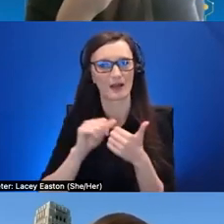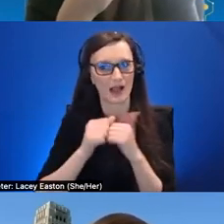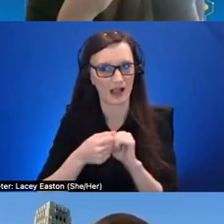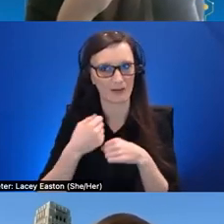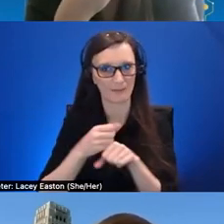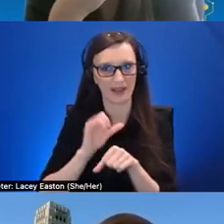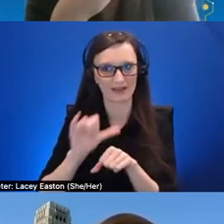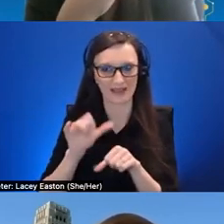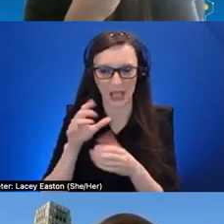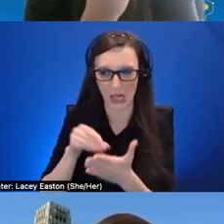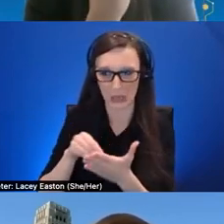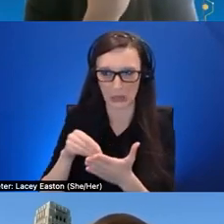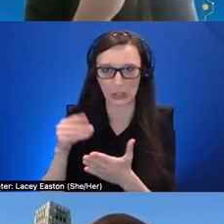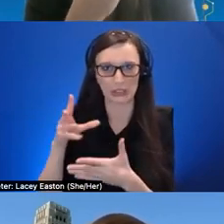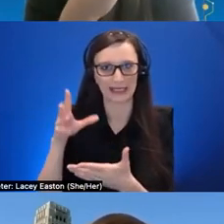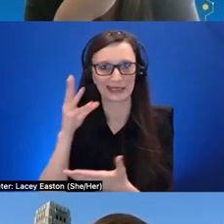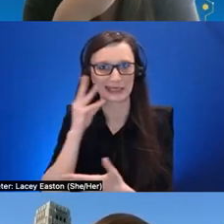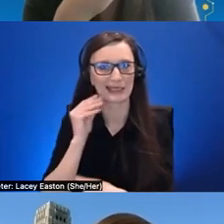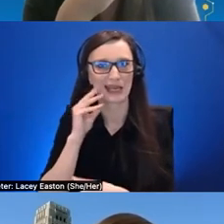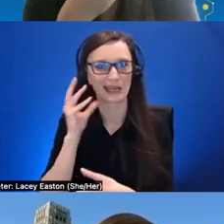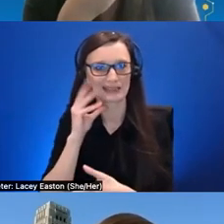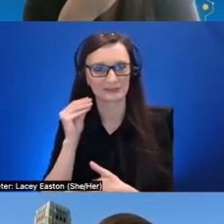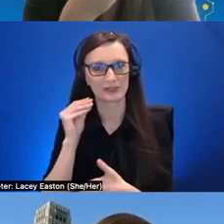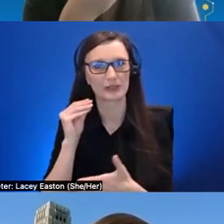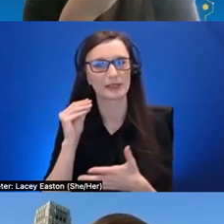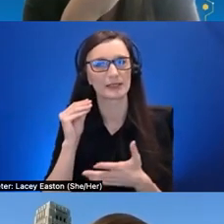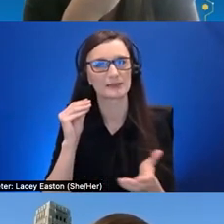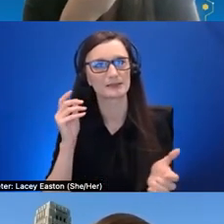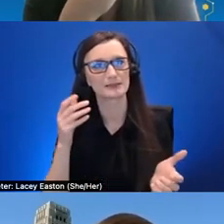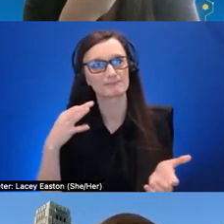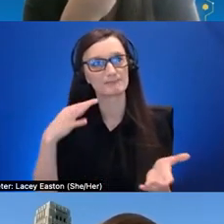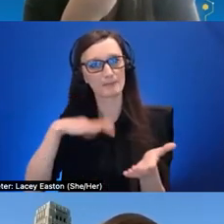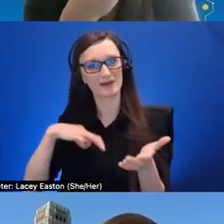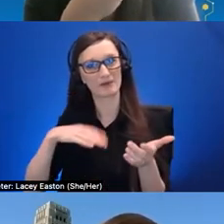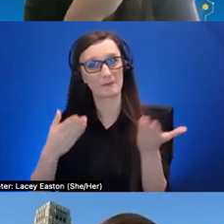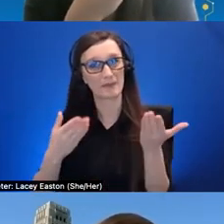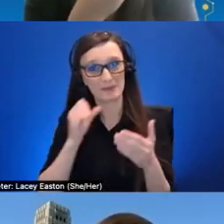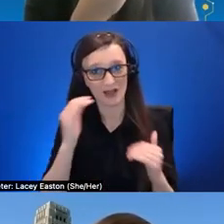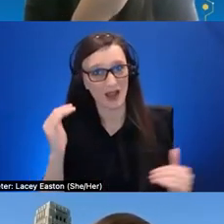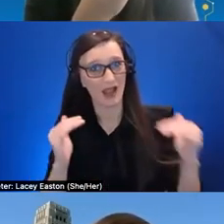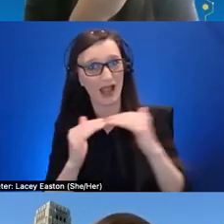though they're probably not equitable um but also assistive technology is one area where we